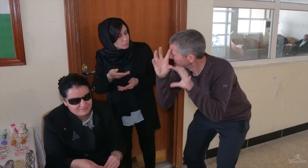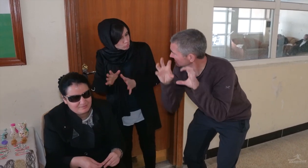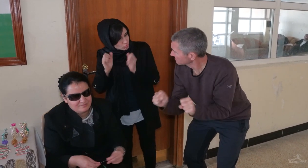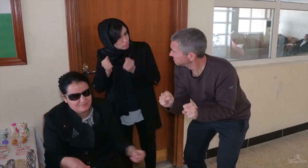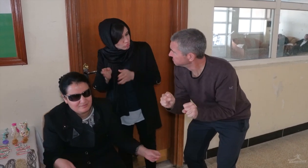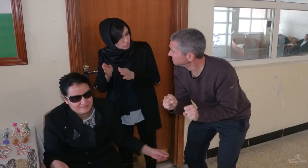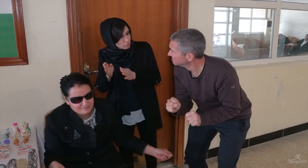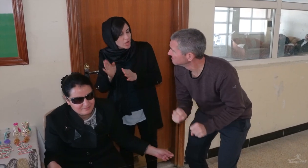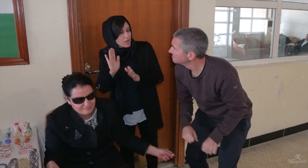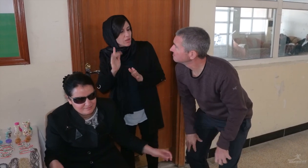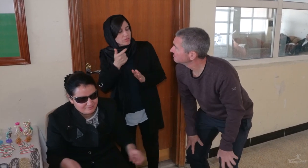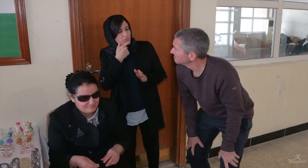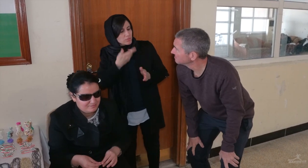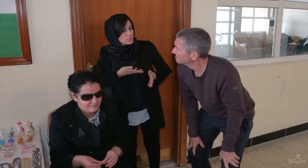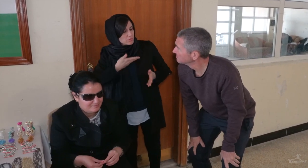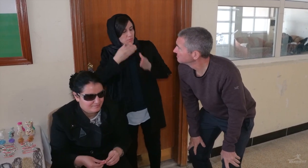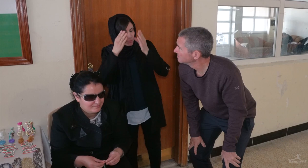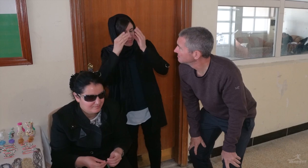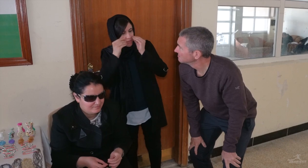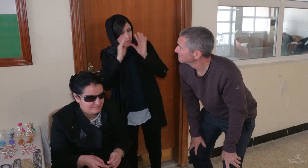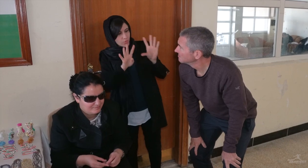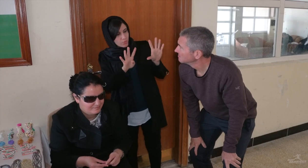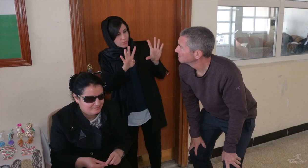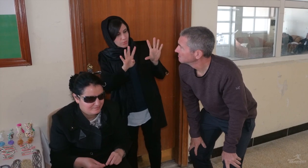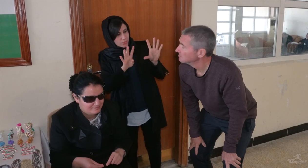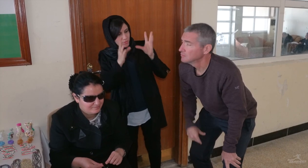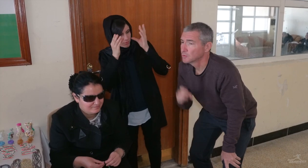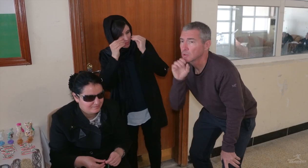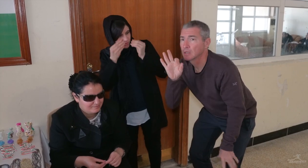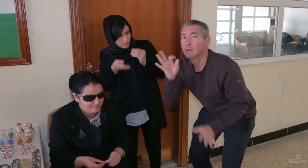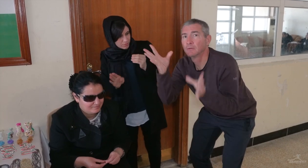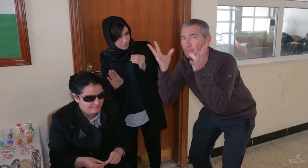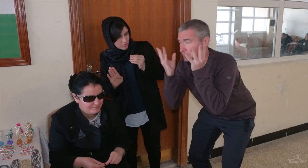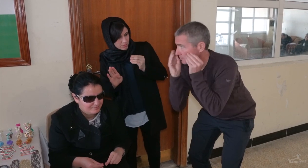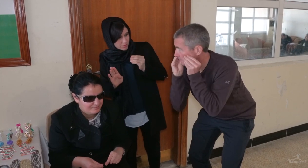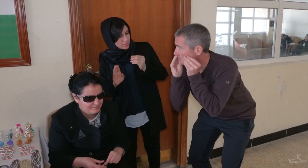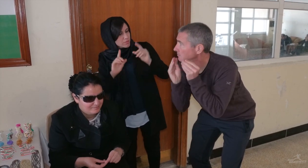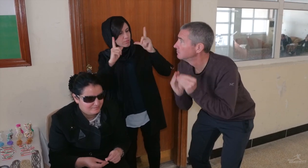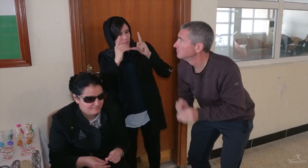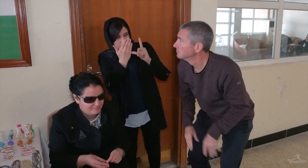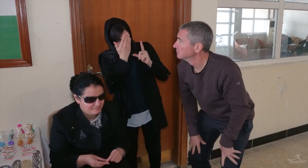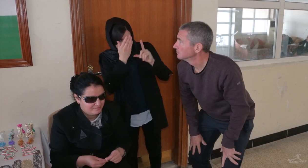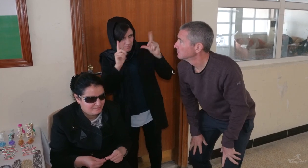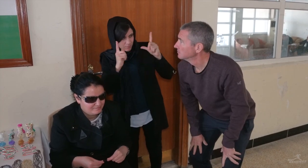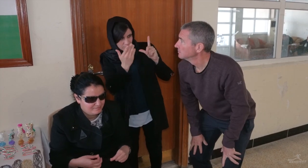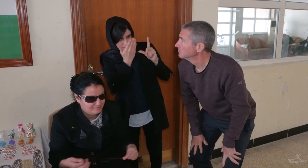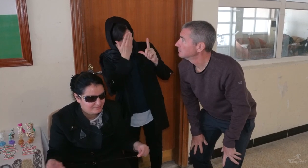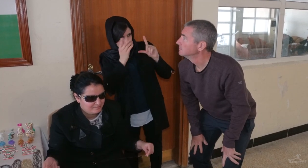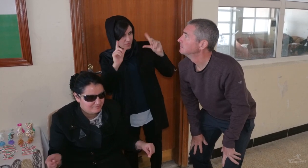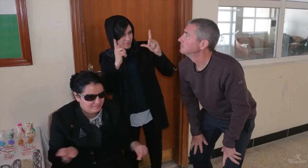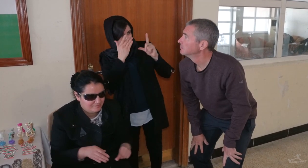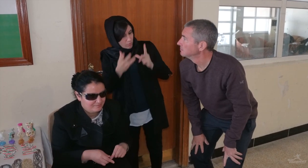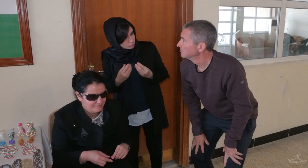She memories them very well. She lost her vision when she was 9 years old. She could see a little with the TV.